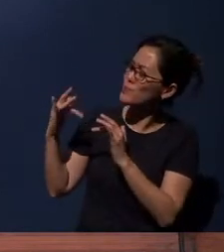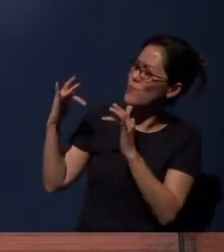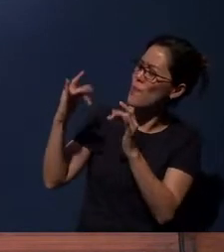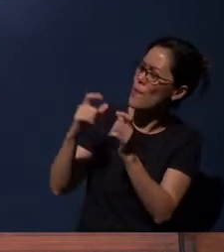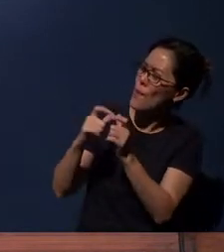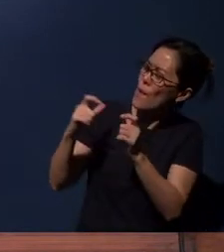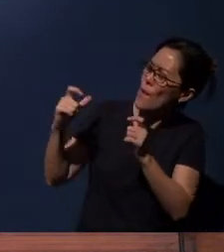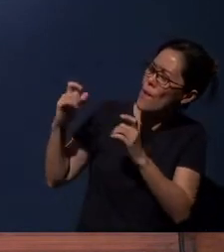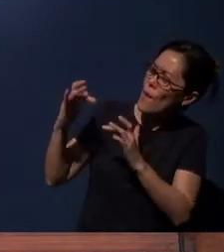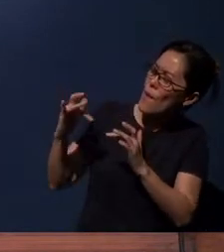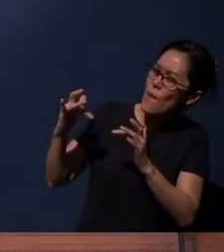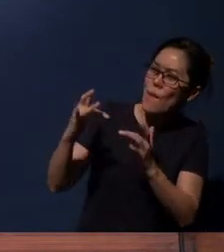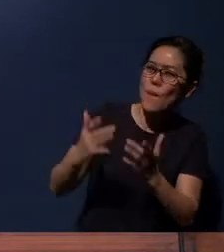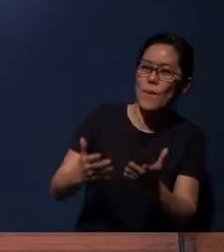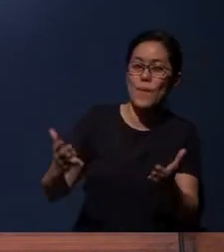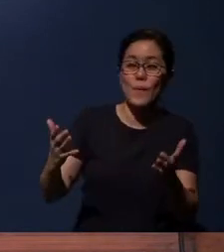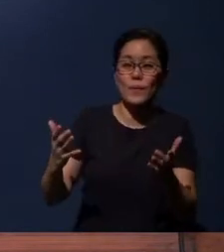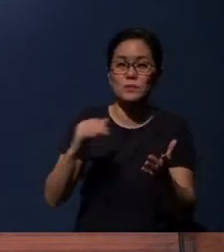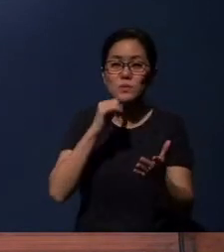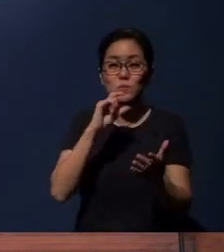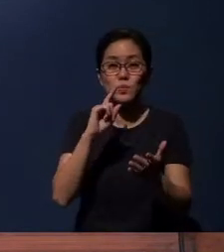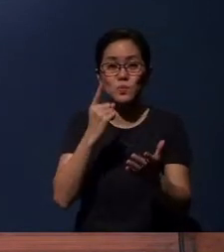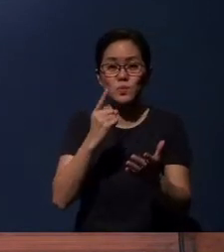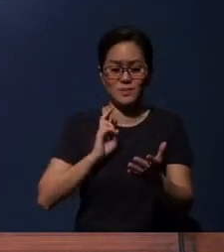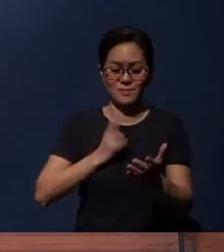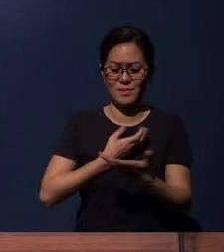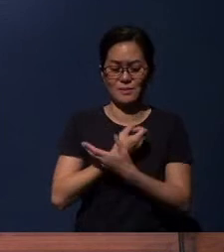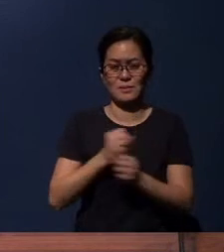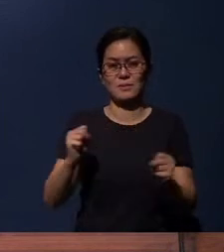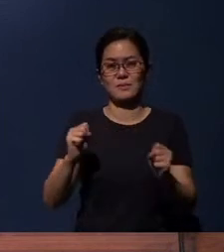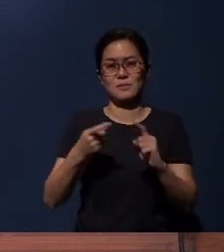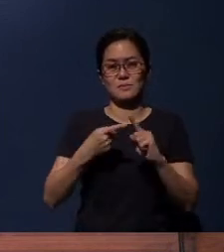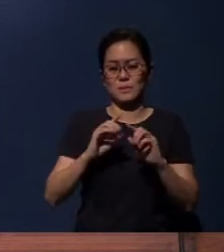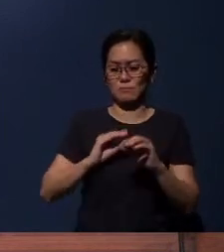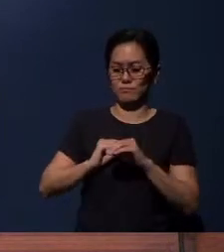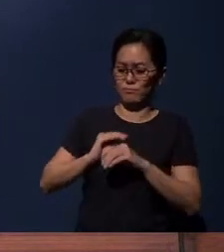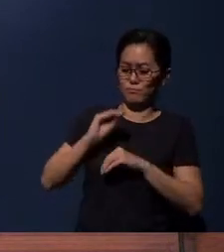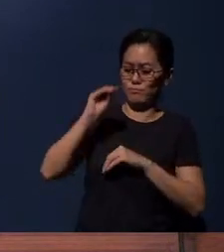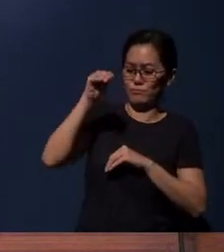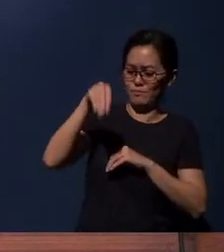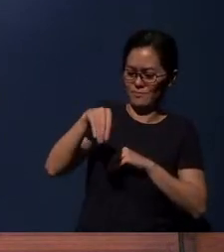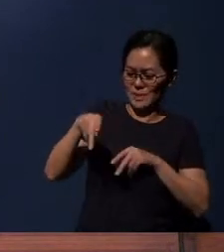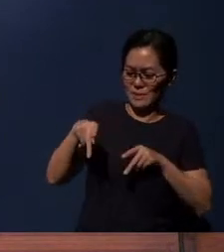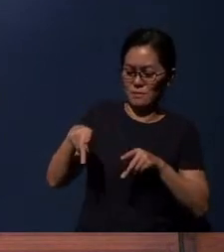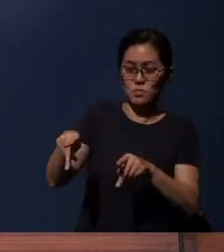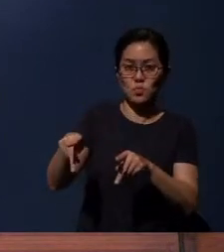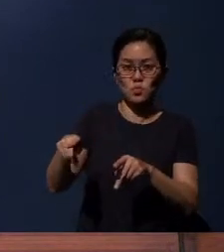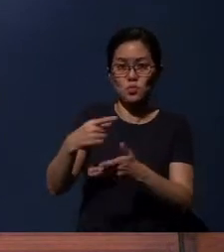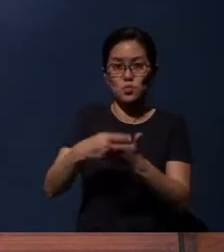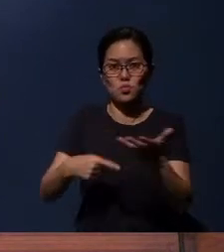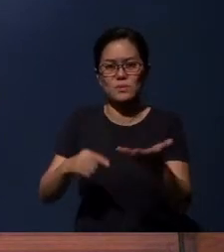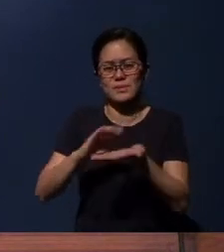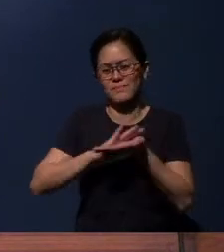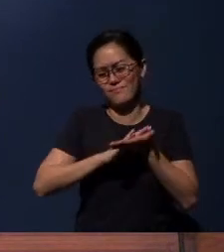that You not only save us, but set us on the path of sanctification.